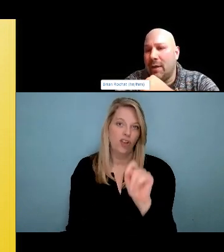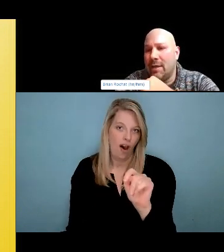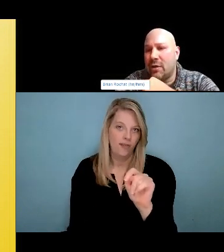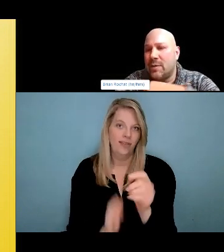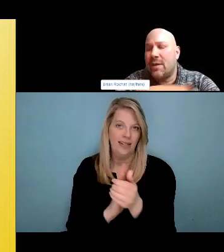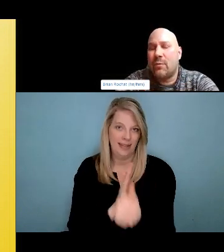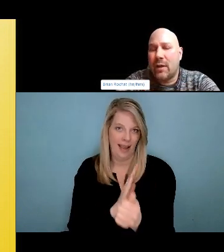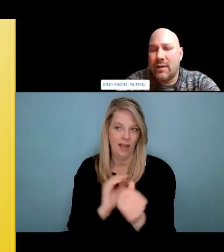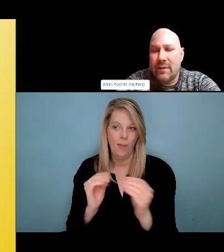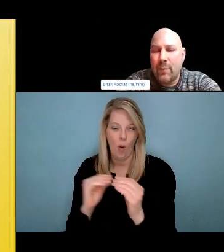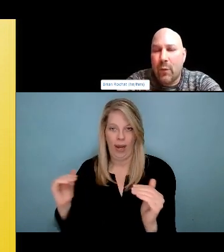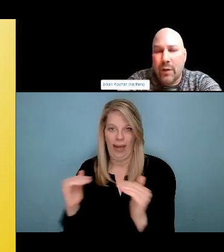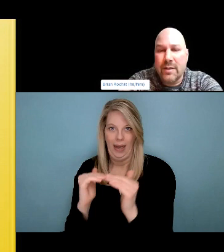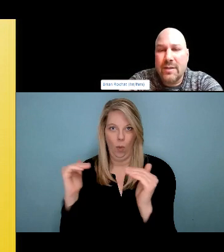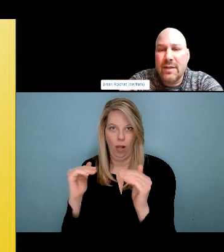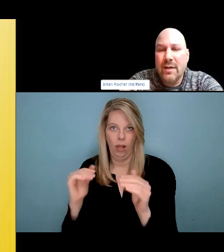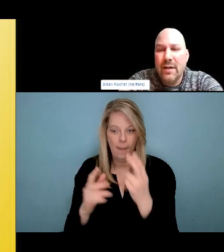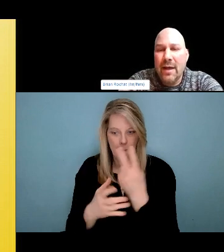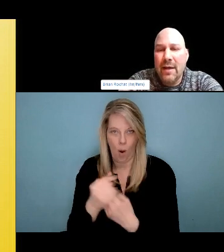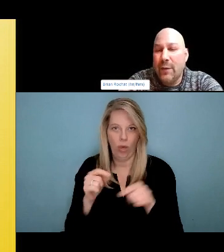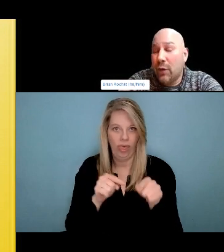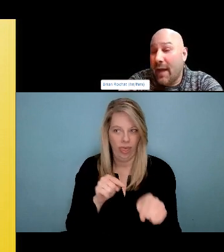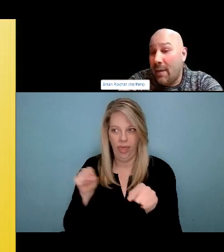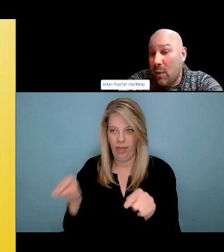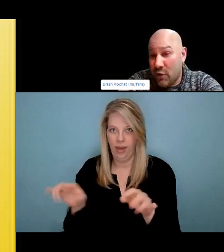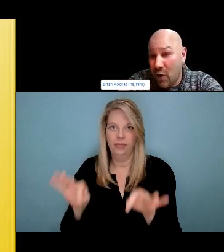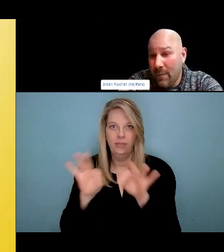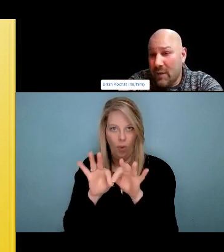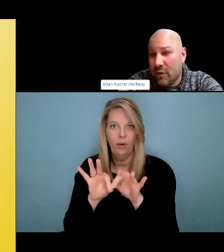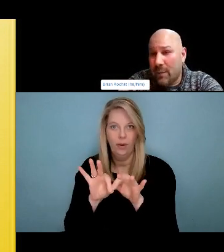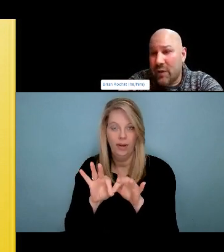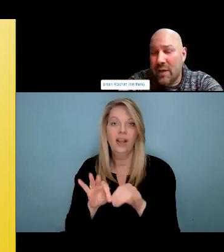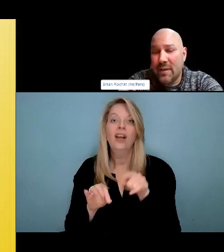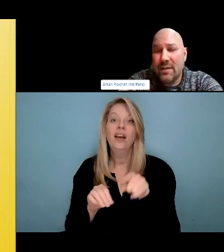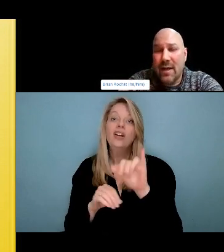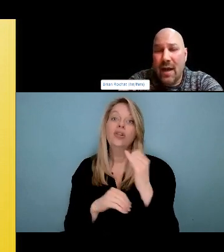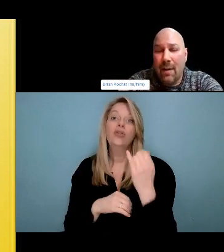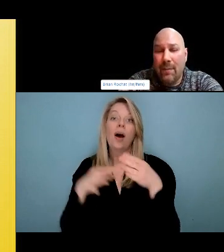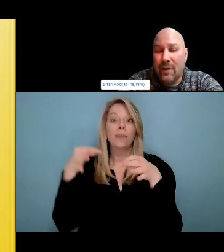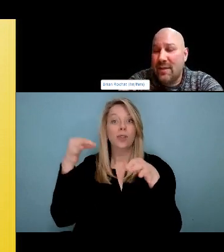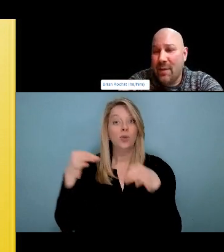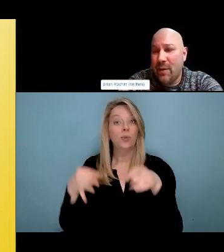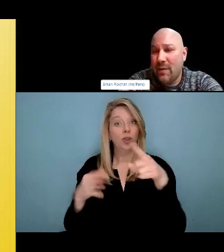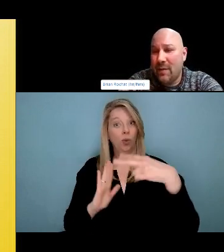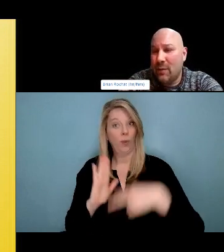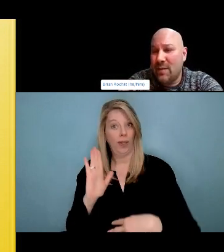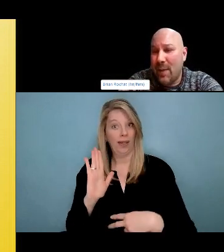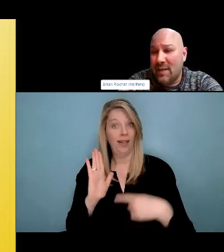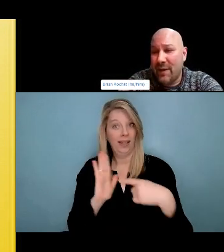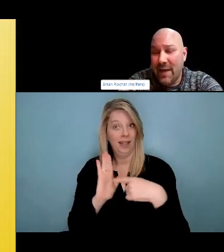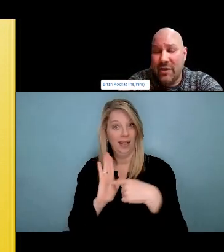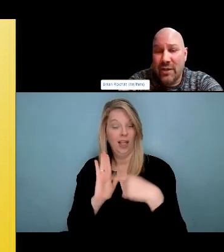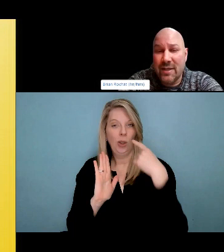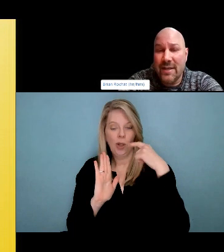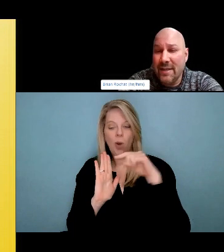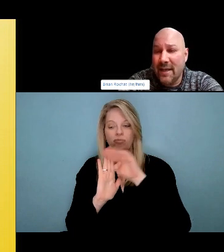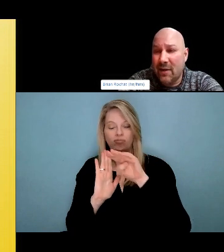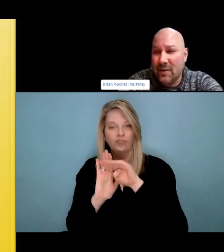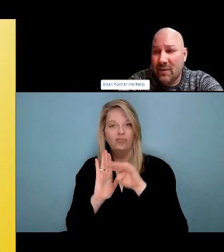on, cultures, intervention or prevention, you can check out Thunderberg Foundation. Now here are a few. Definitions of harm reduction that we really like. To look at and to consider